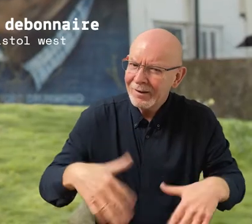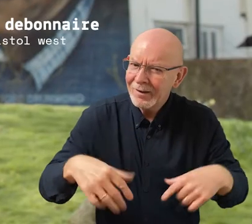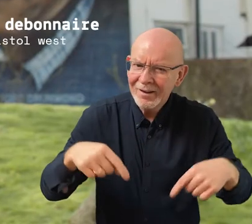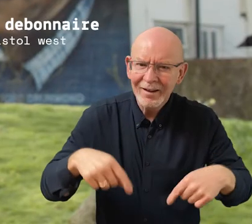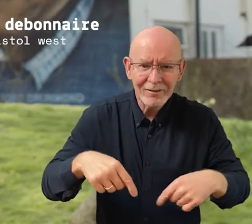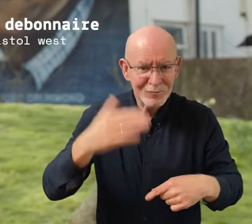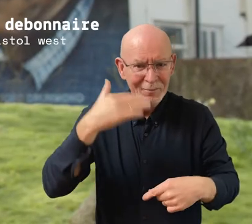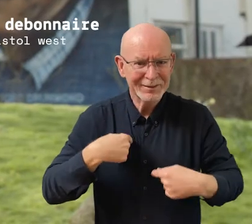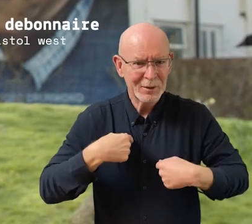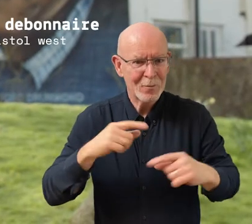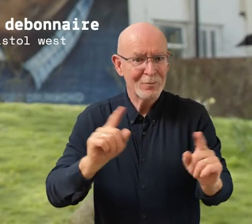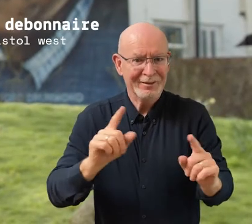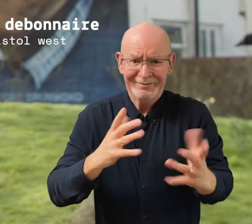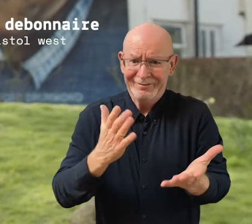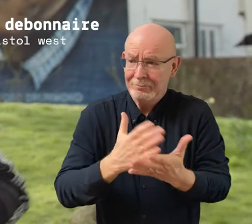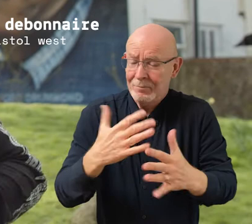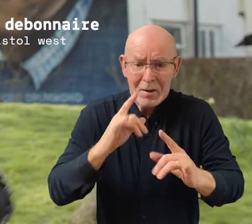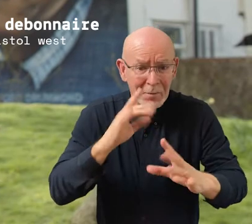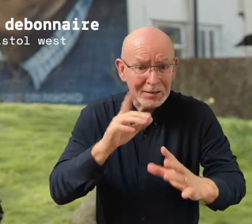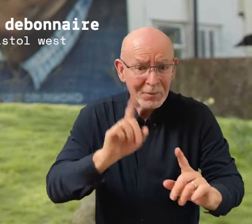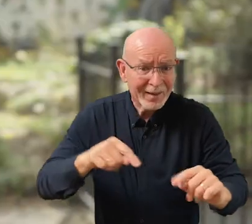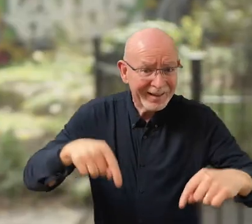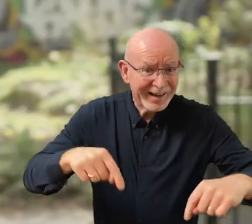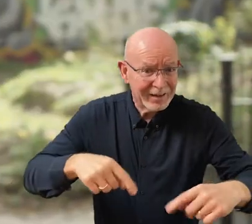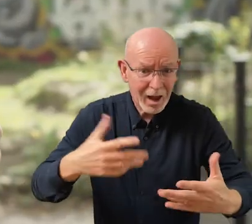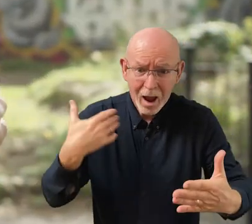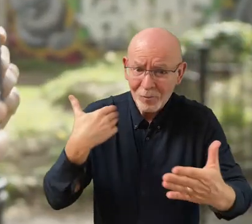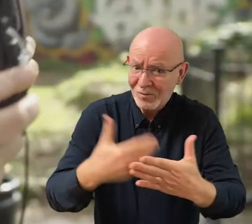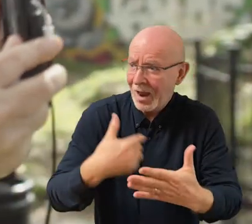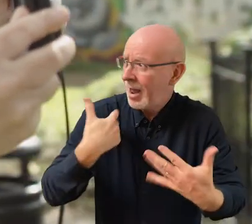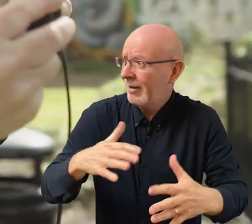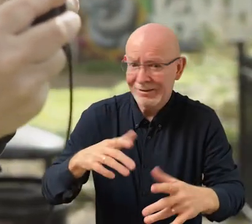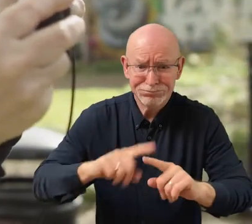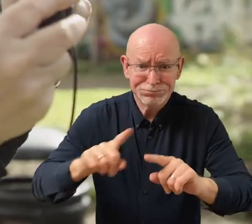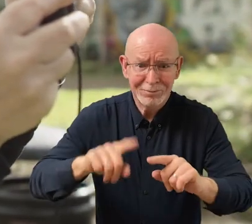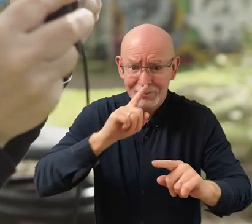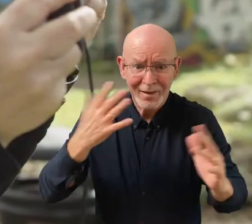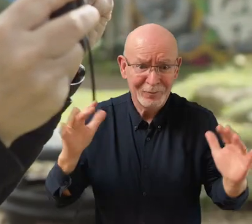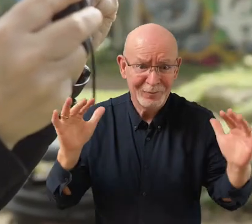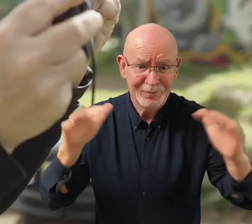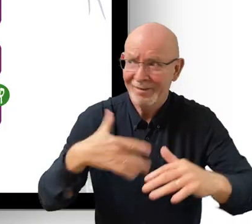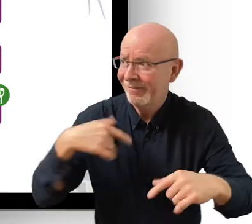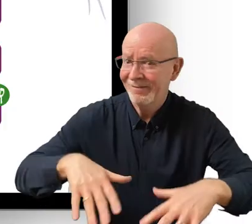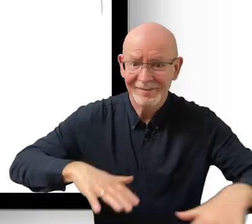And it reminds me of what amazing people there are and how far we've come as different populations coming to live in St. Pauls over the years.